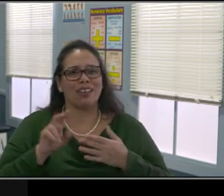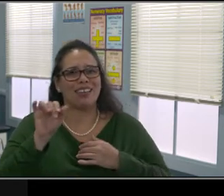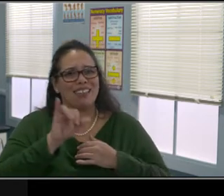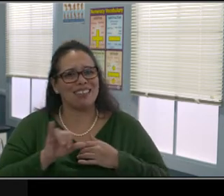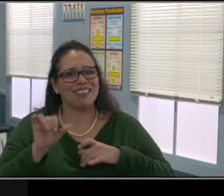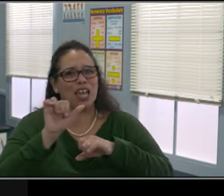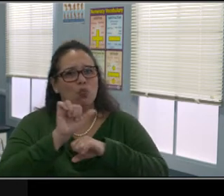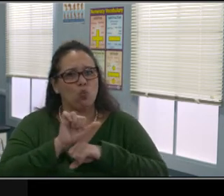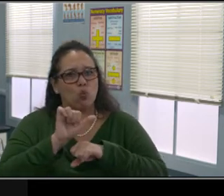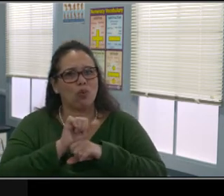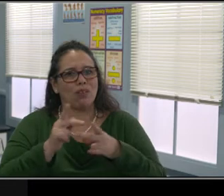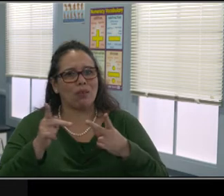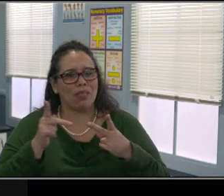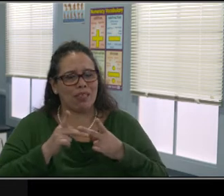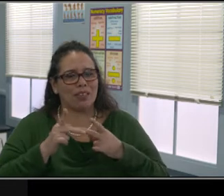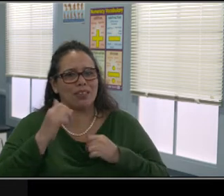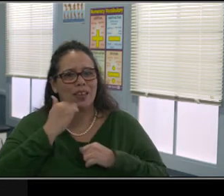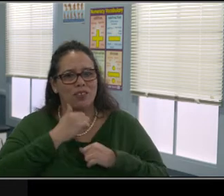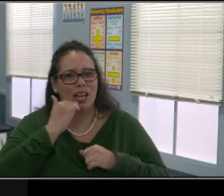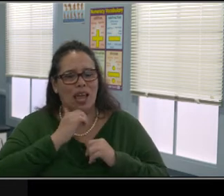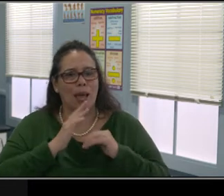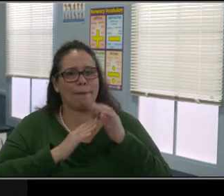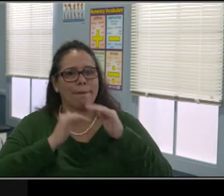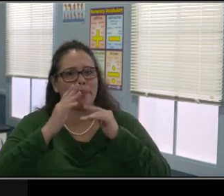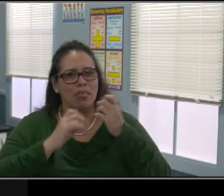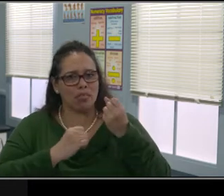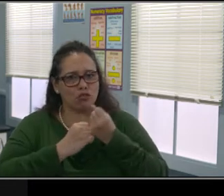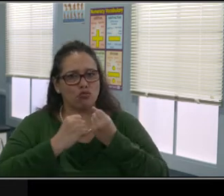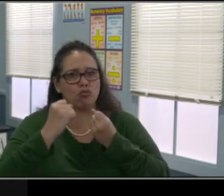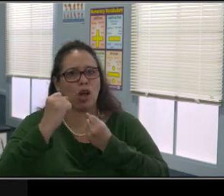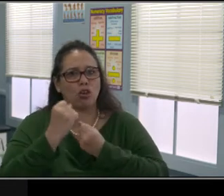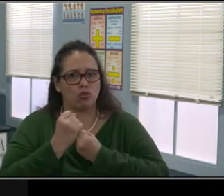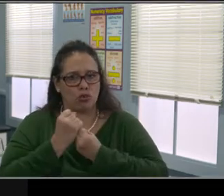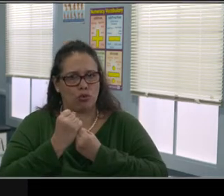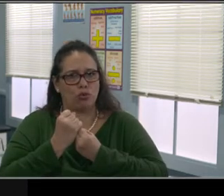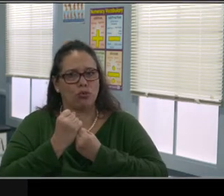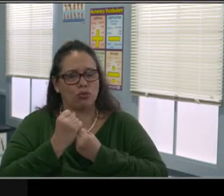then this positive thing will occur to you. Then this positive thing.